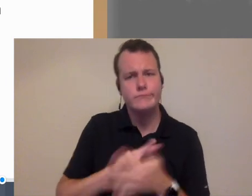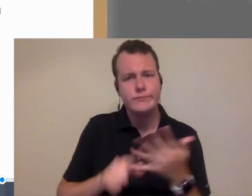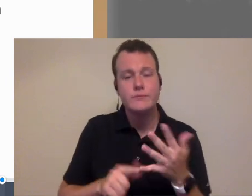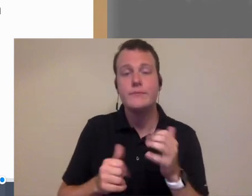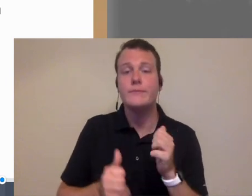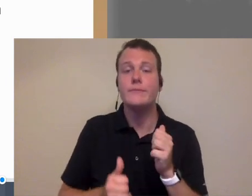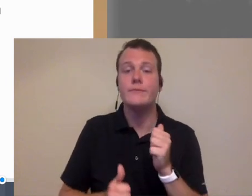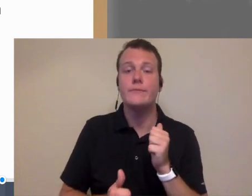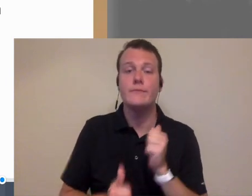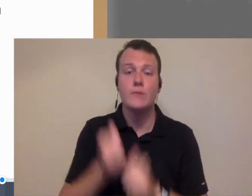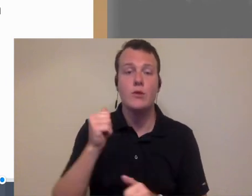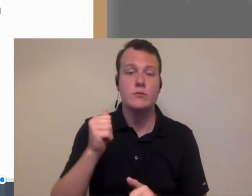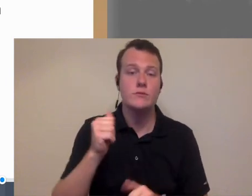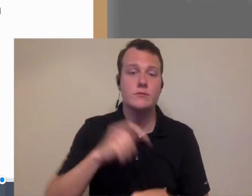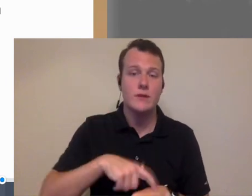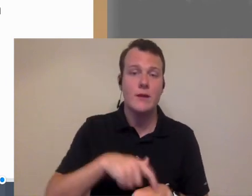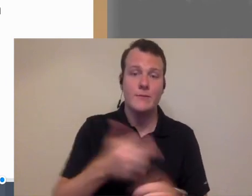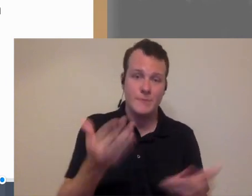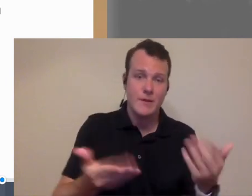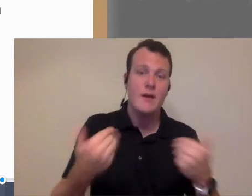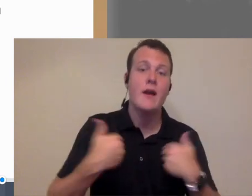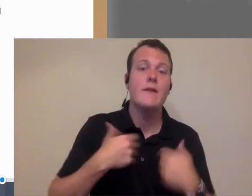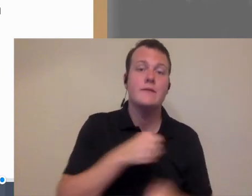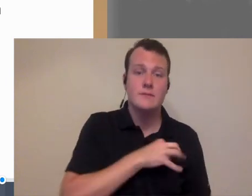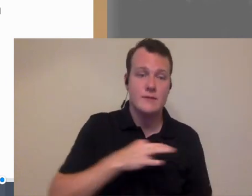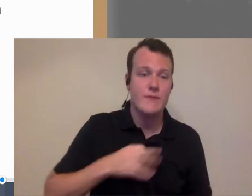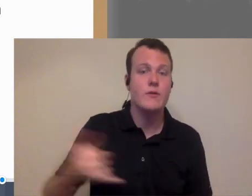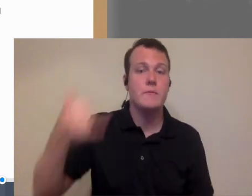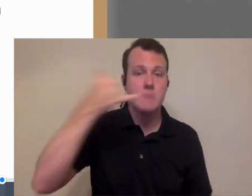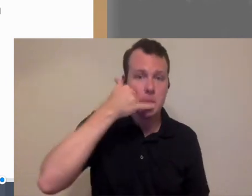that typically once again you may have a staff member there who is picking up the